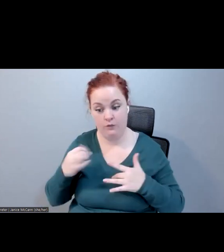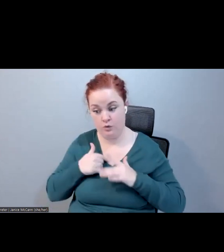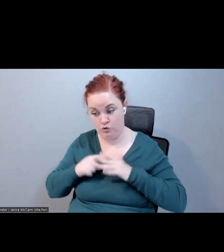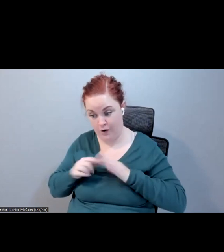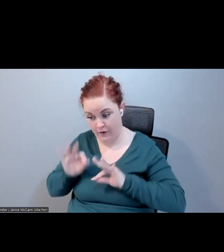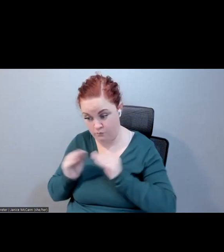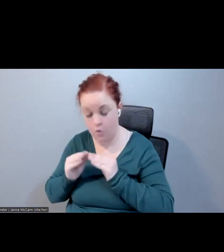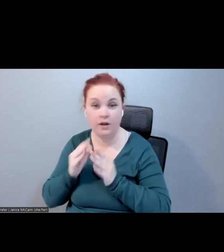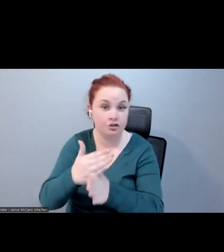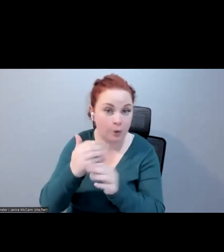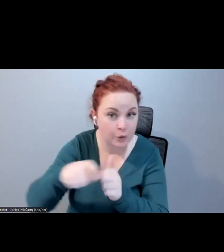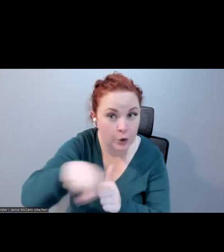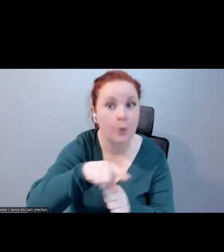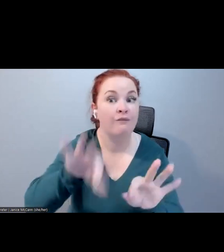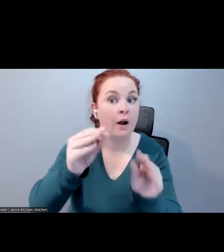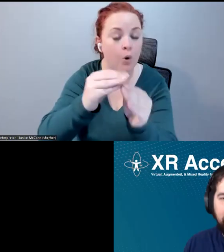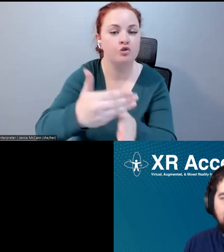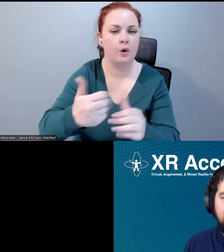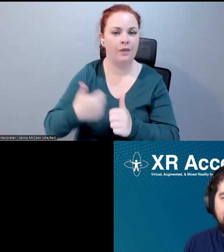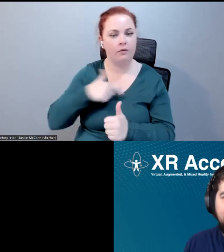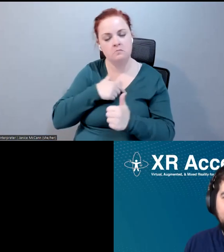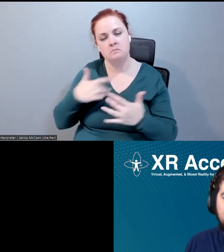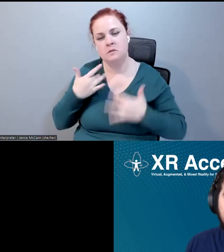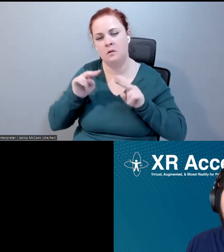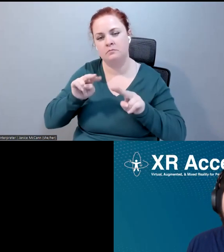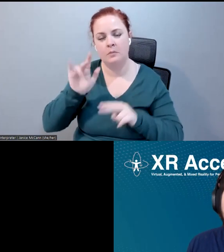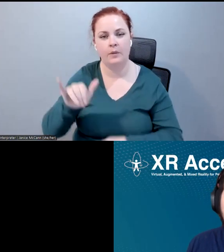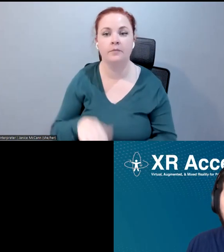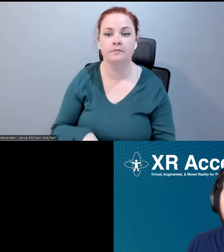able to share with the group. >> Dylan: Thank you so much,